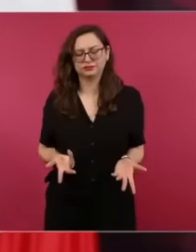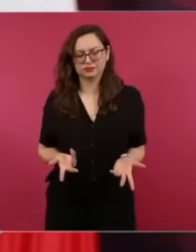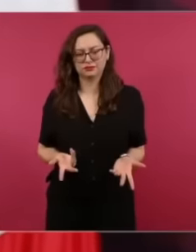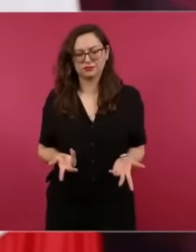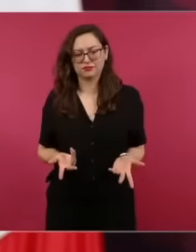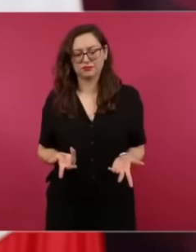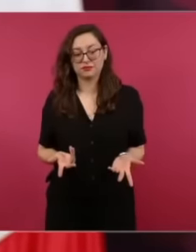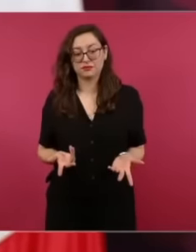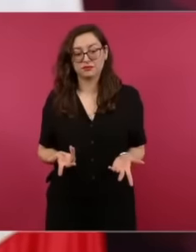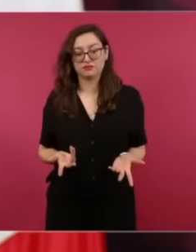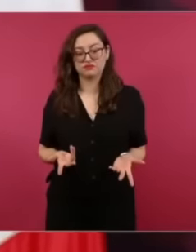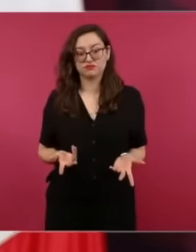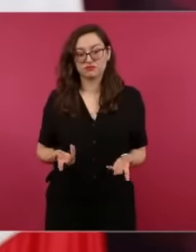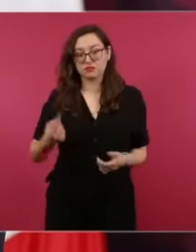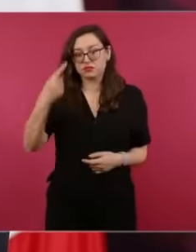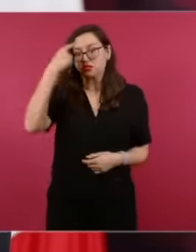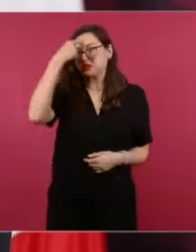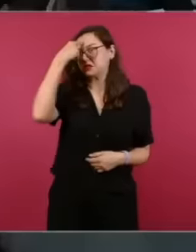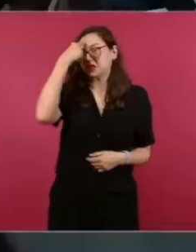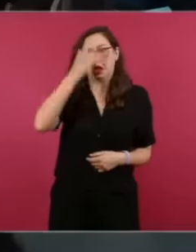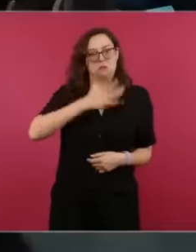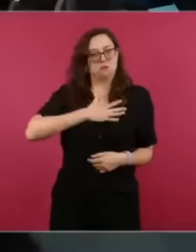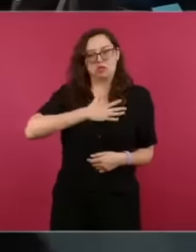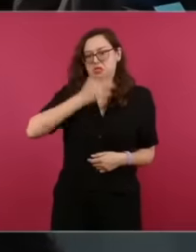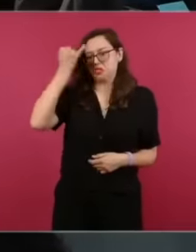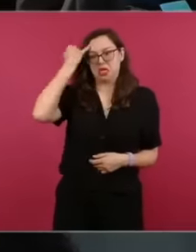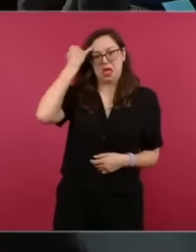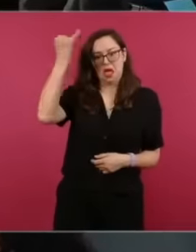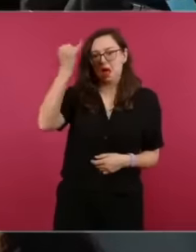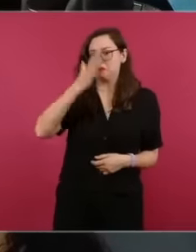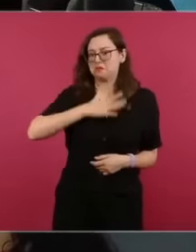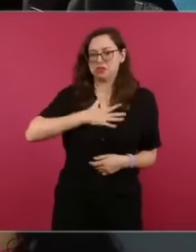not to fall into dogmatism in